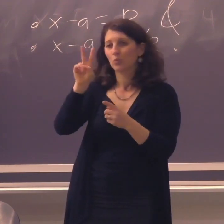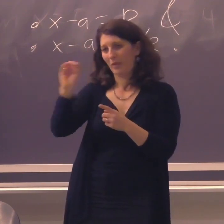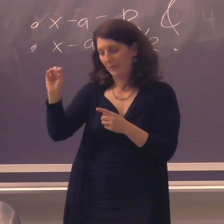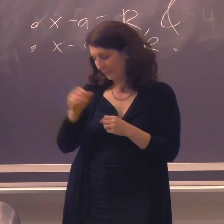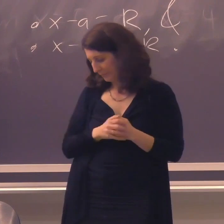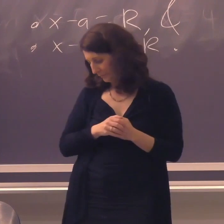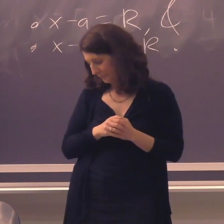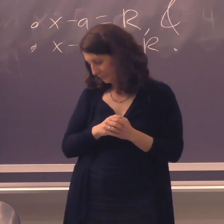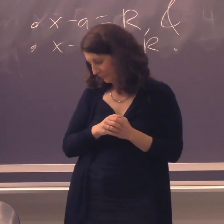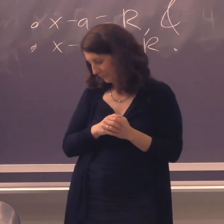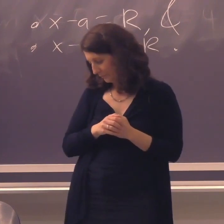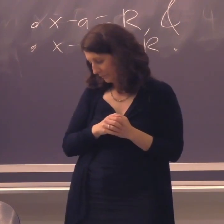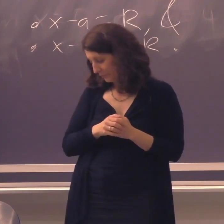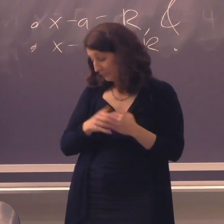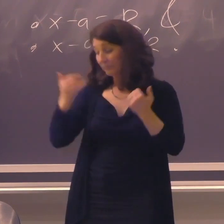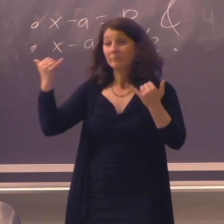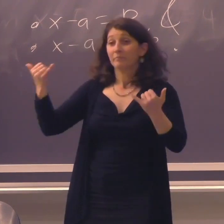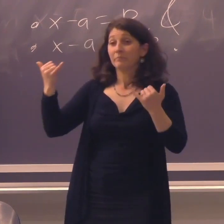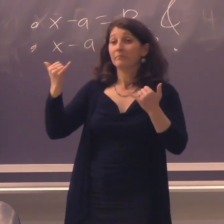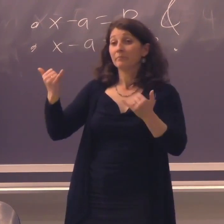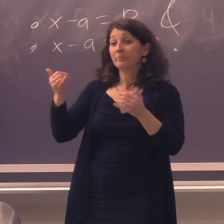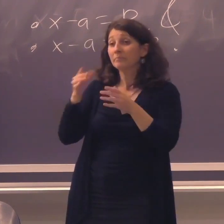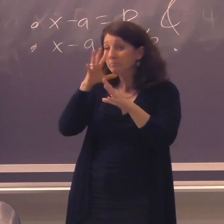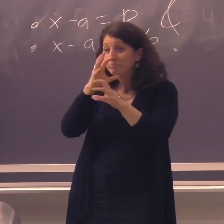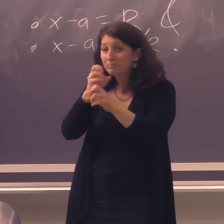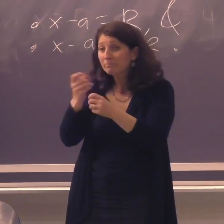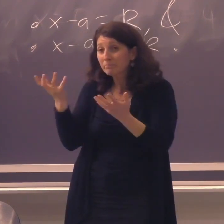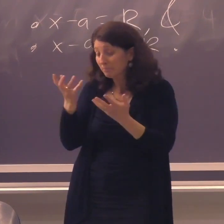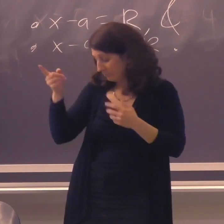He is a certified interpreter community since 2000.